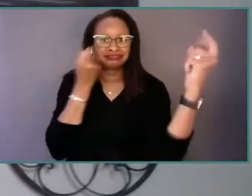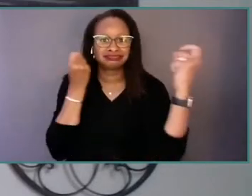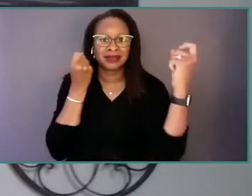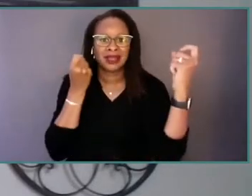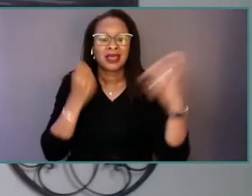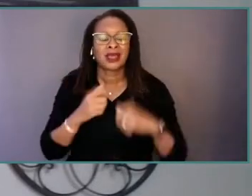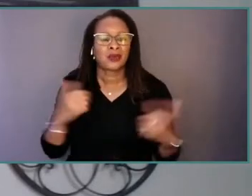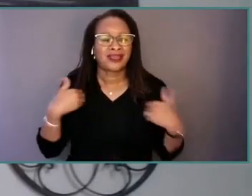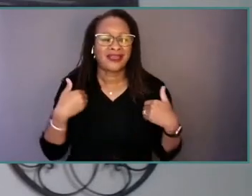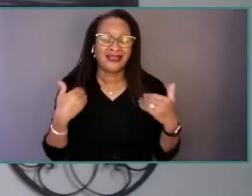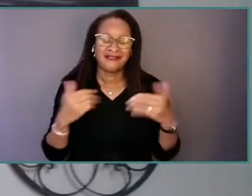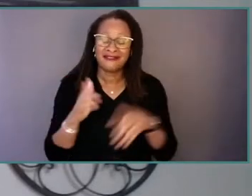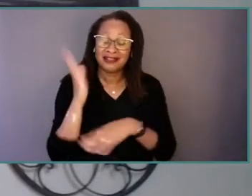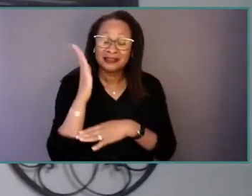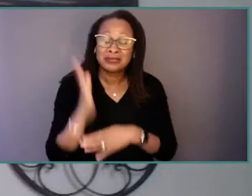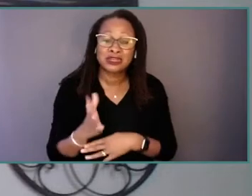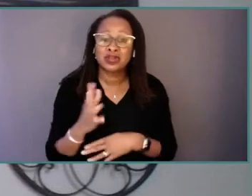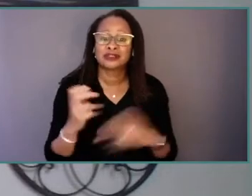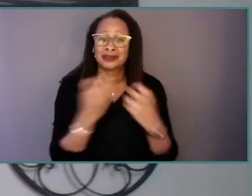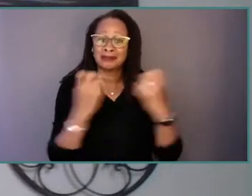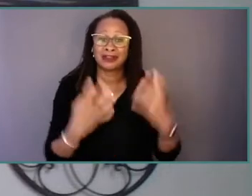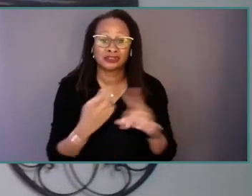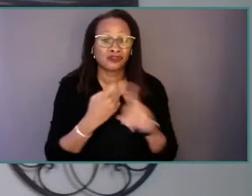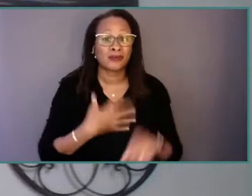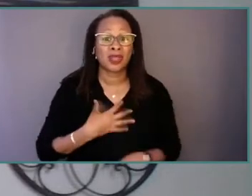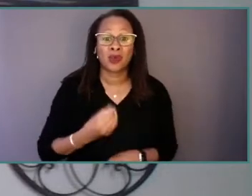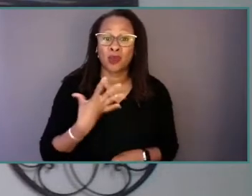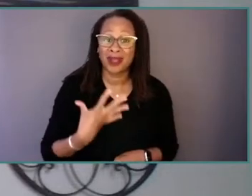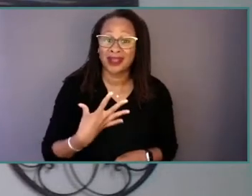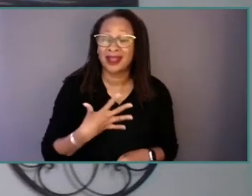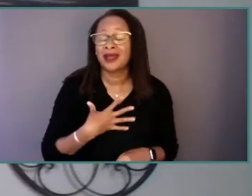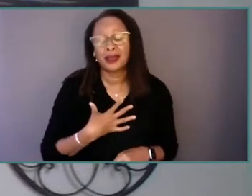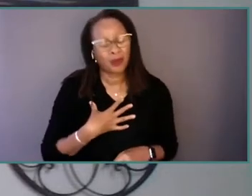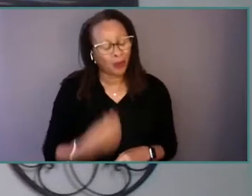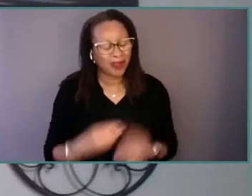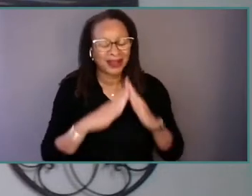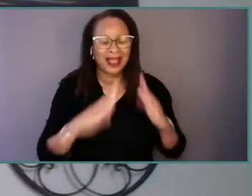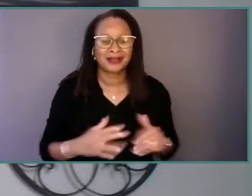from the White House, SAMHSA, leading organizations, leaders of lived experience,